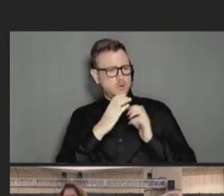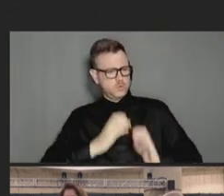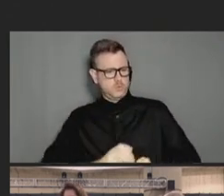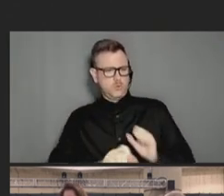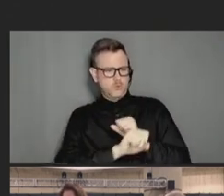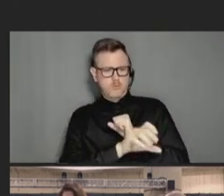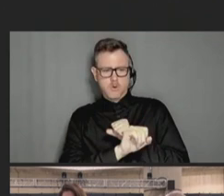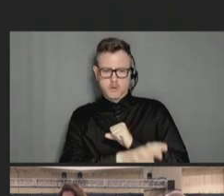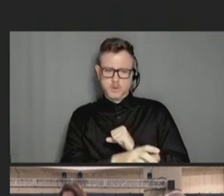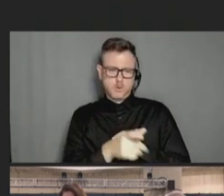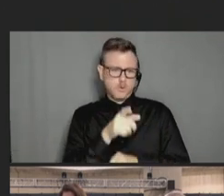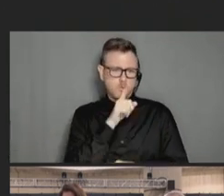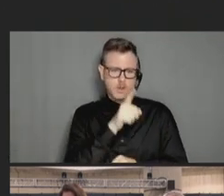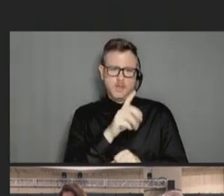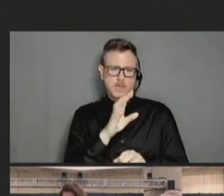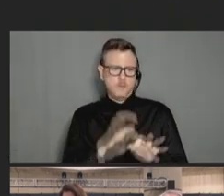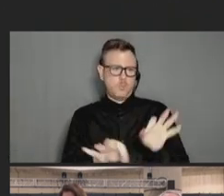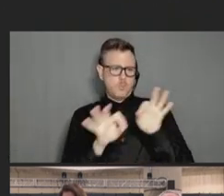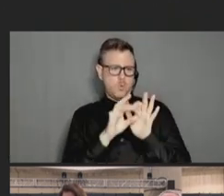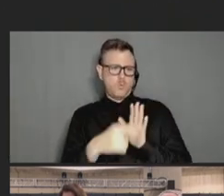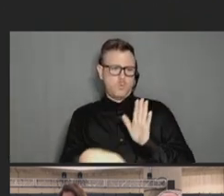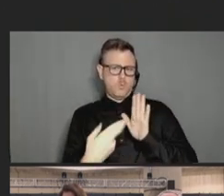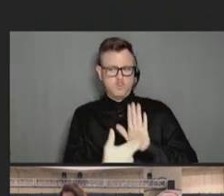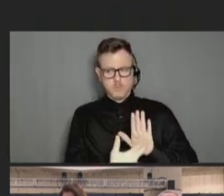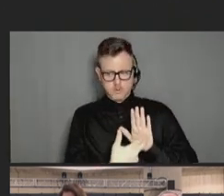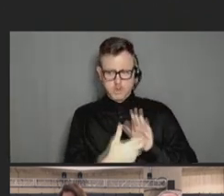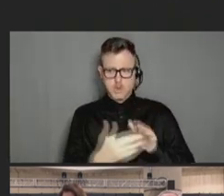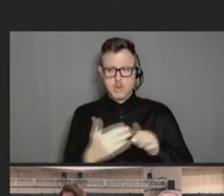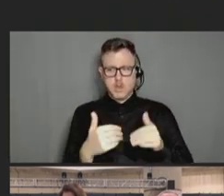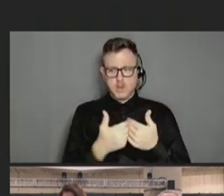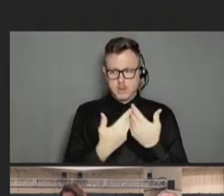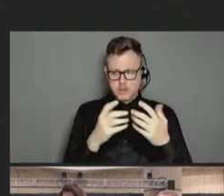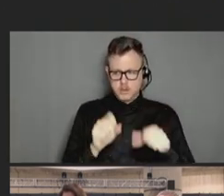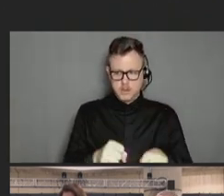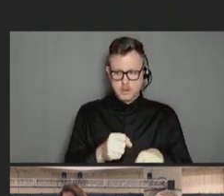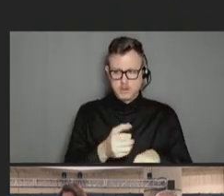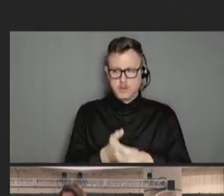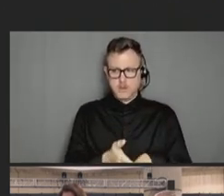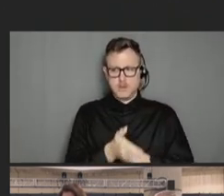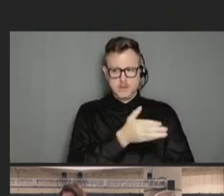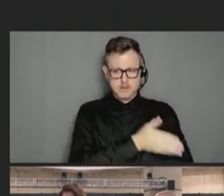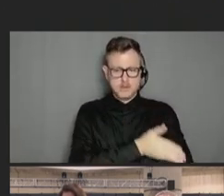has a role here. And how we optimize that is something I think we need to be thinking about.